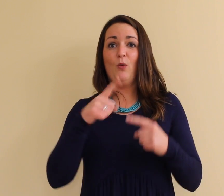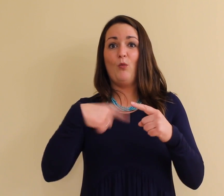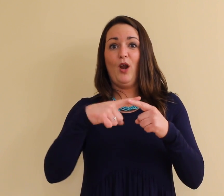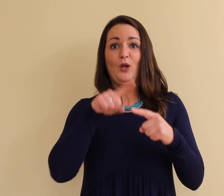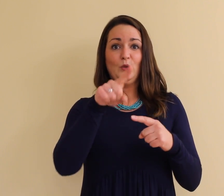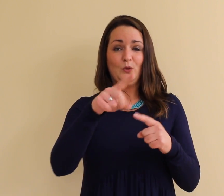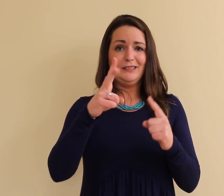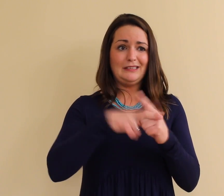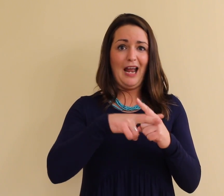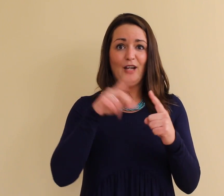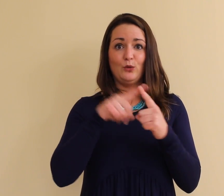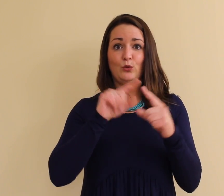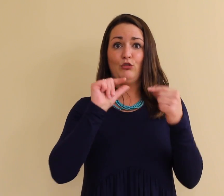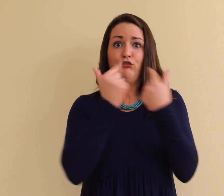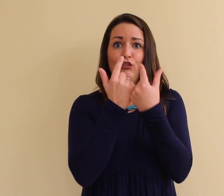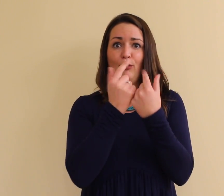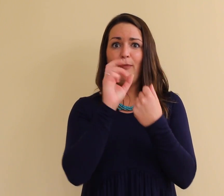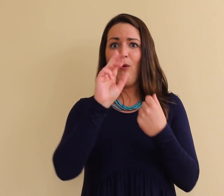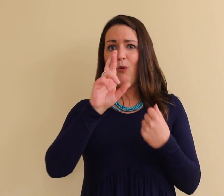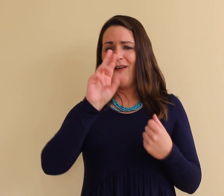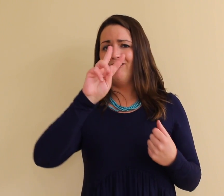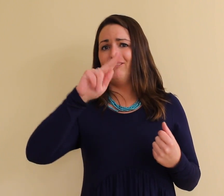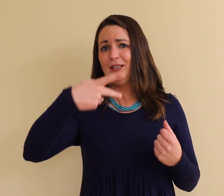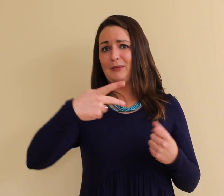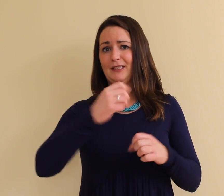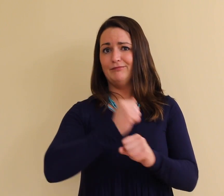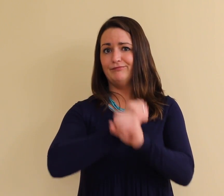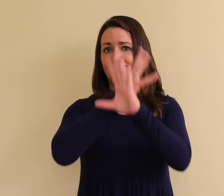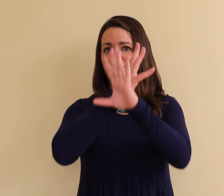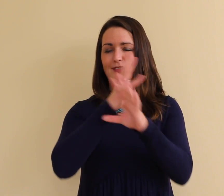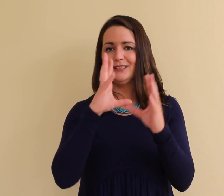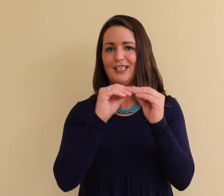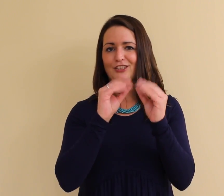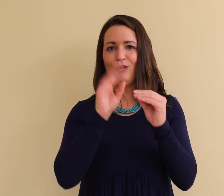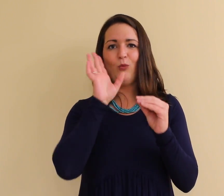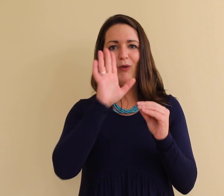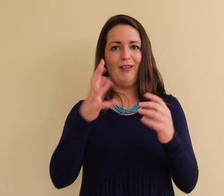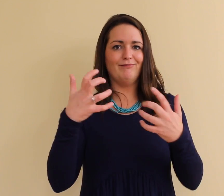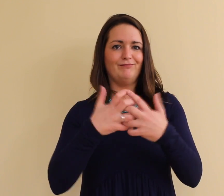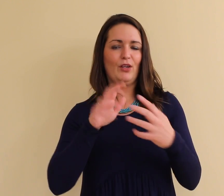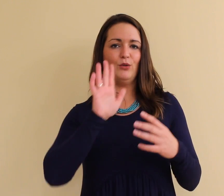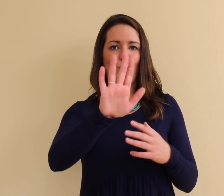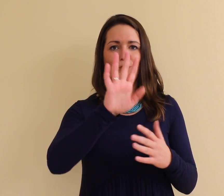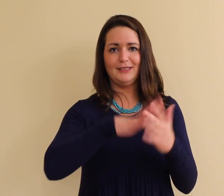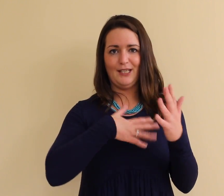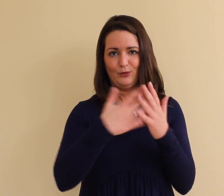When you get assigned to either group or VP sessions, we will work around your schedule.